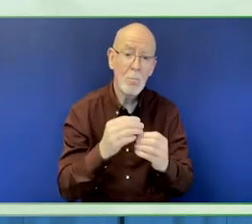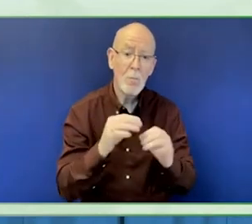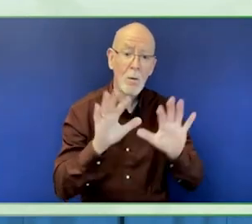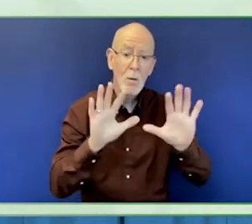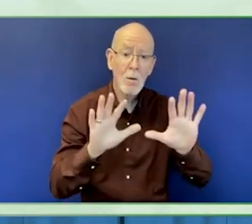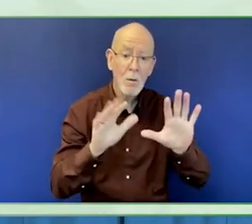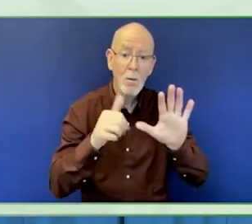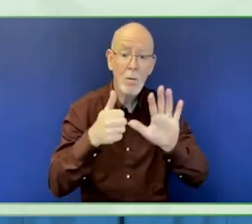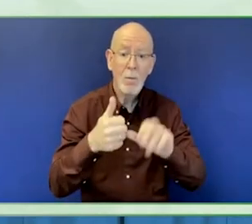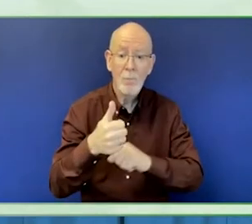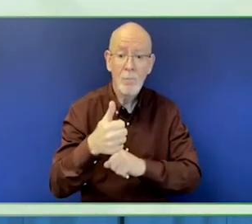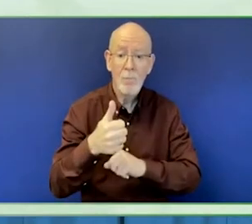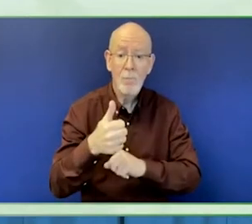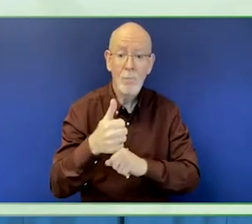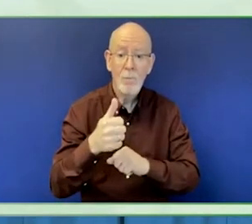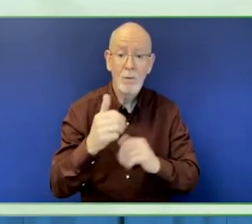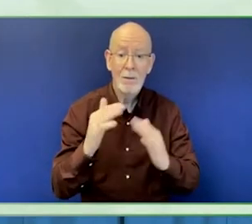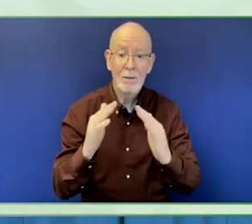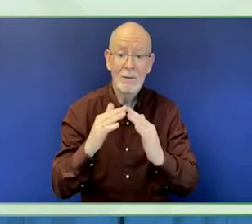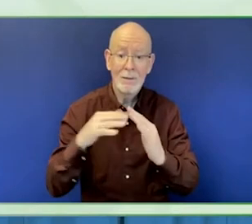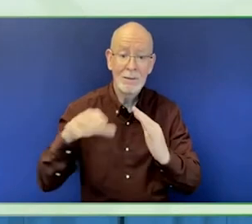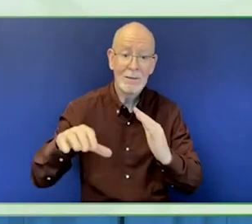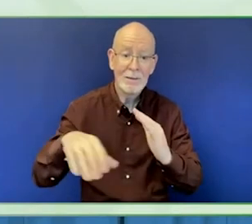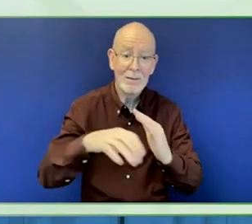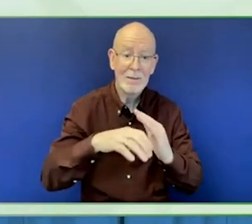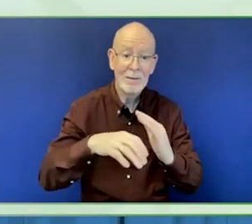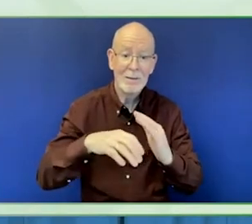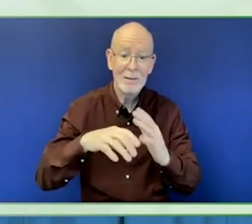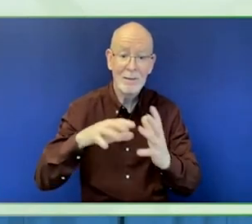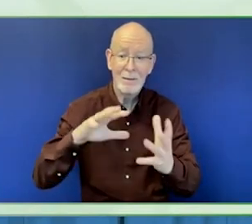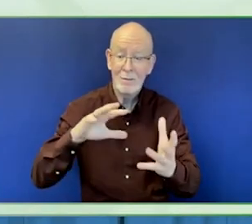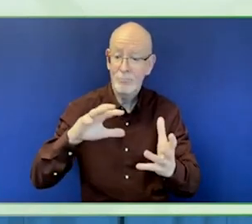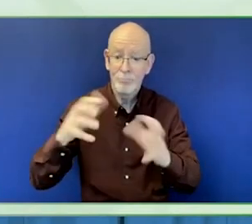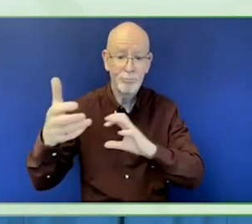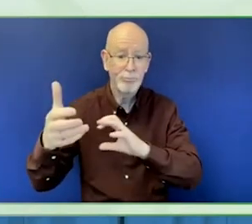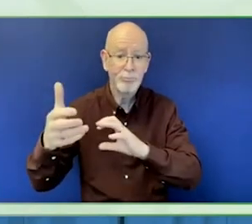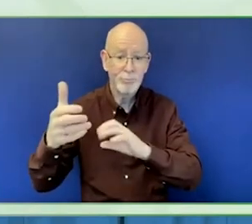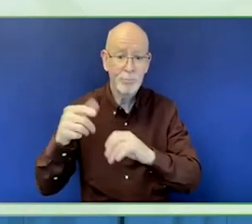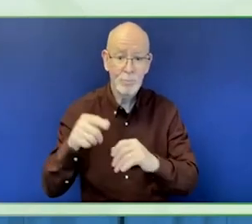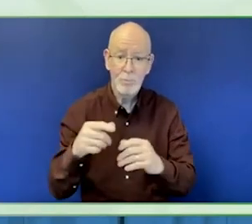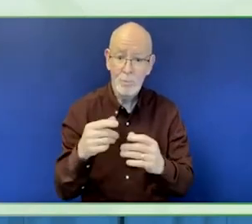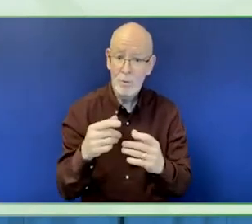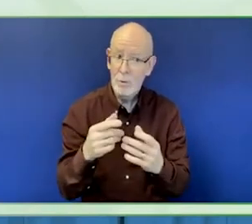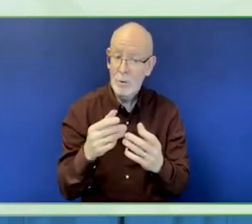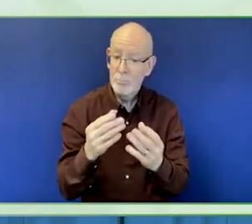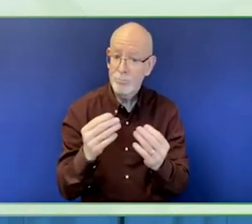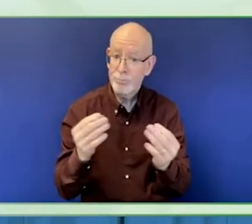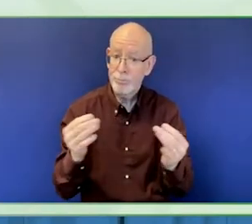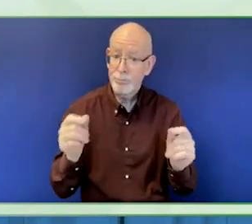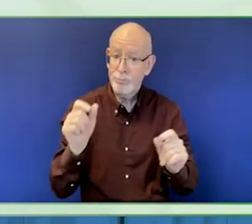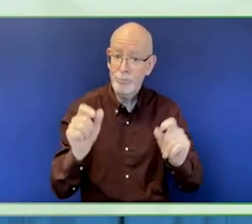their lives, the last figure was more than 41,000 people who lost their lives.